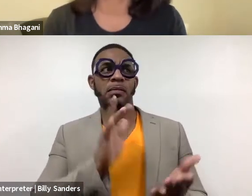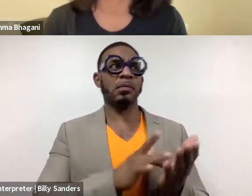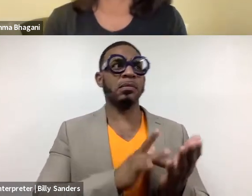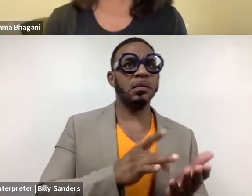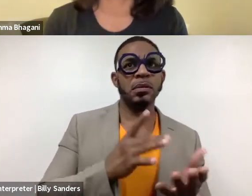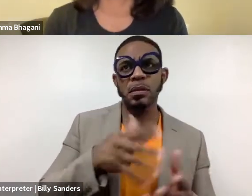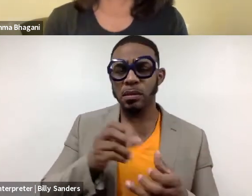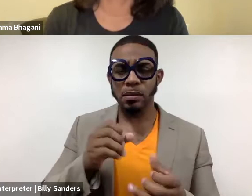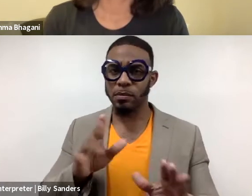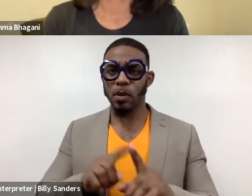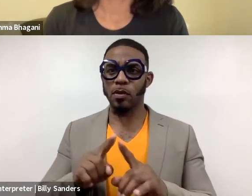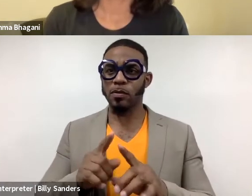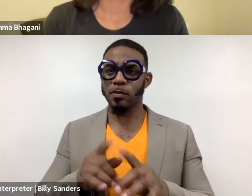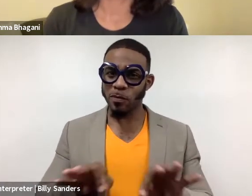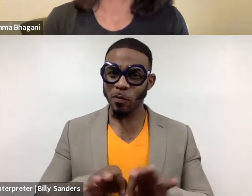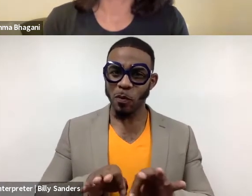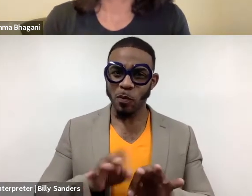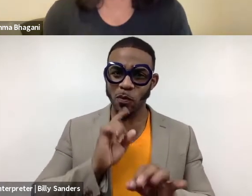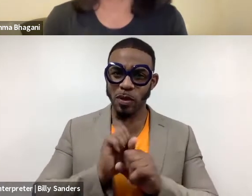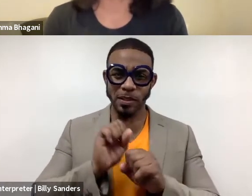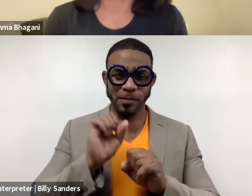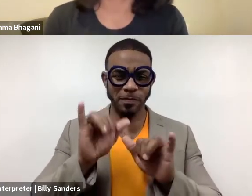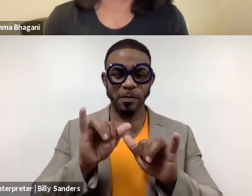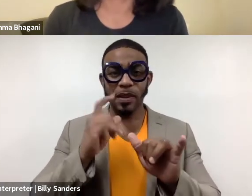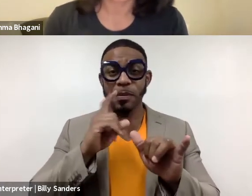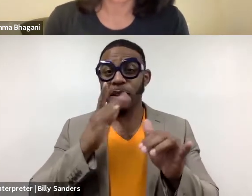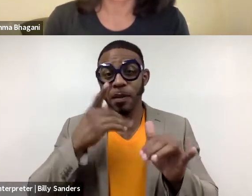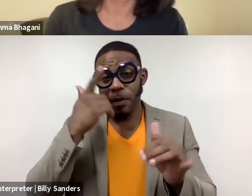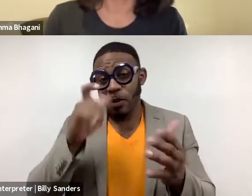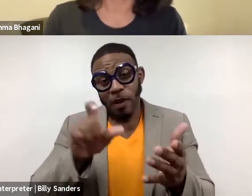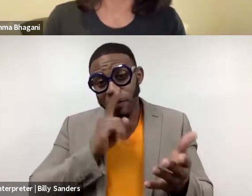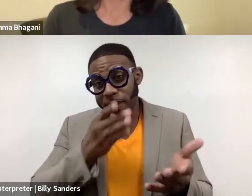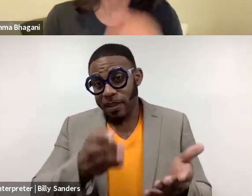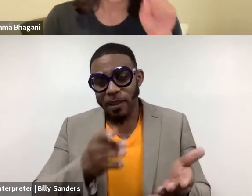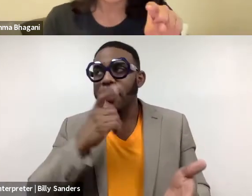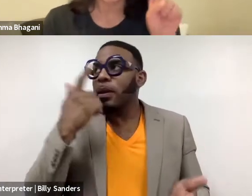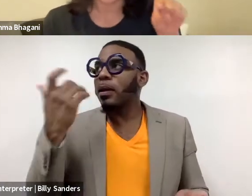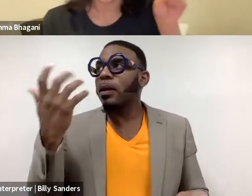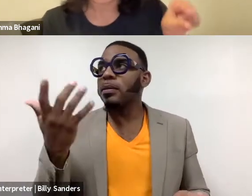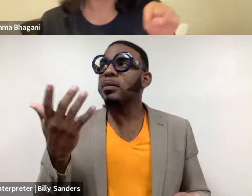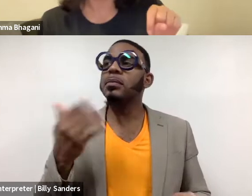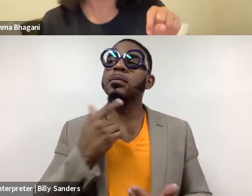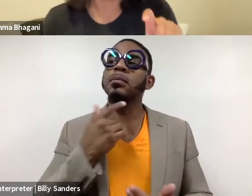is also really important. Just be there because you got to be there, not because this could be a future collaboration,